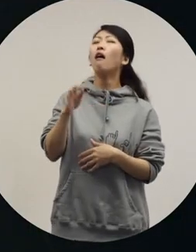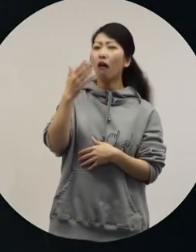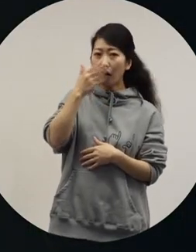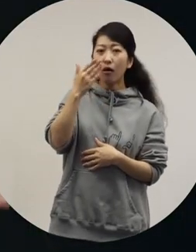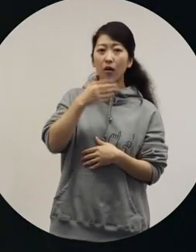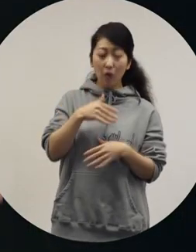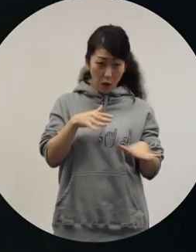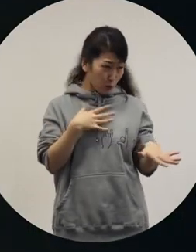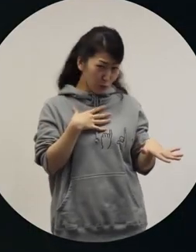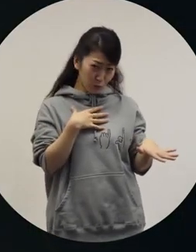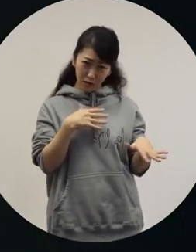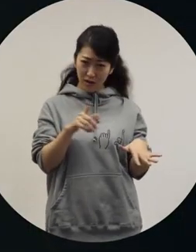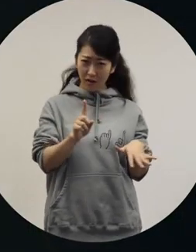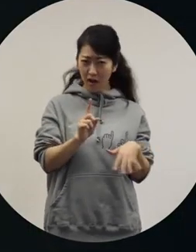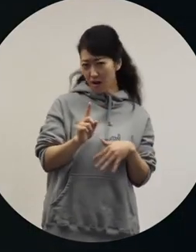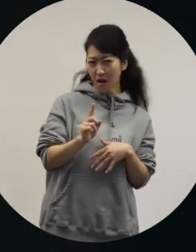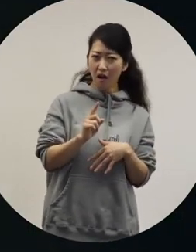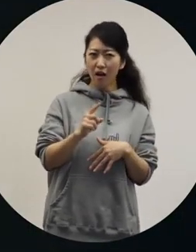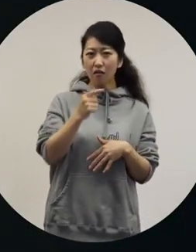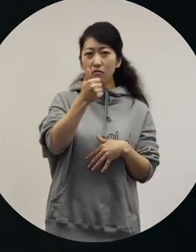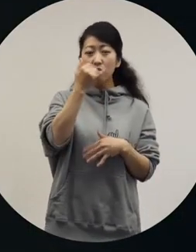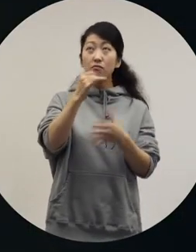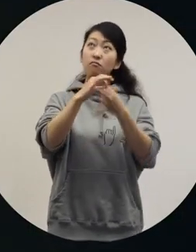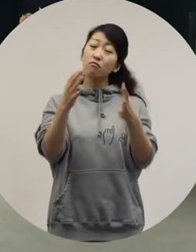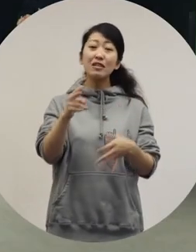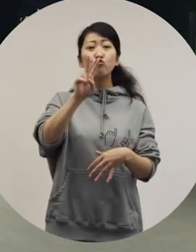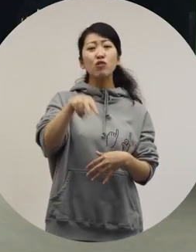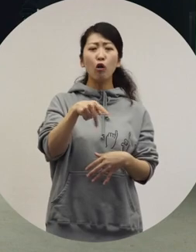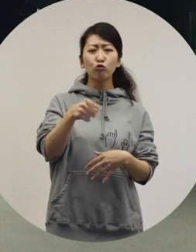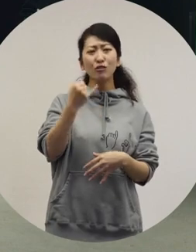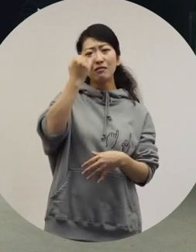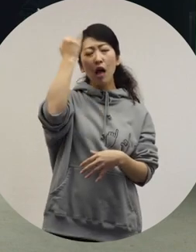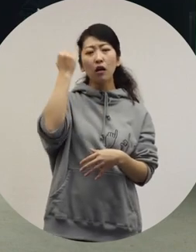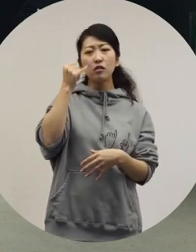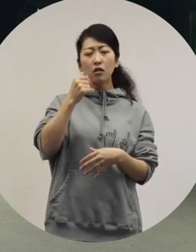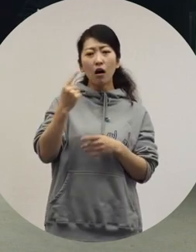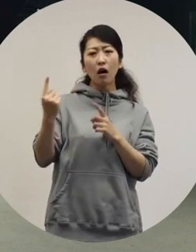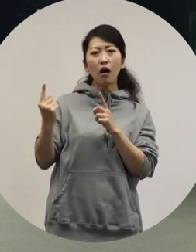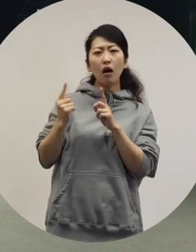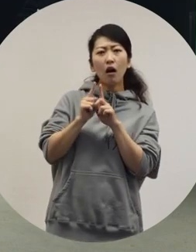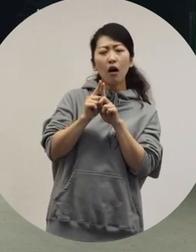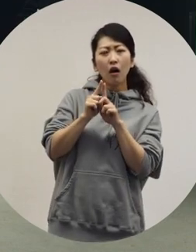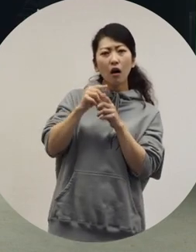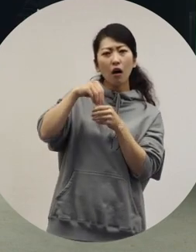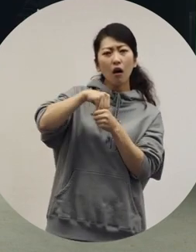[Ryuchell] Do you understand? The term "genderless" was attached to me afterward.